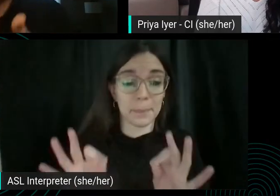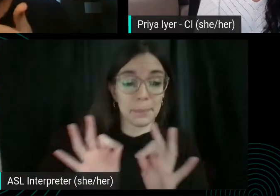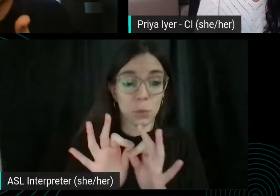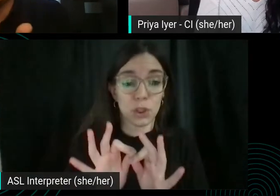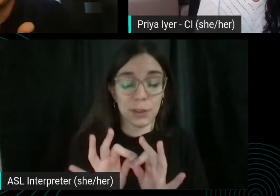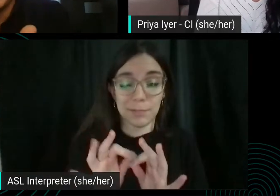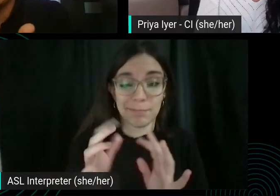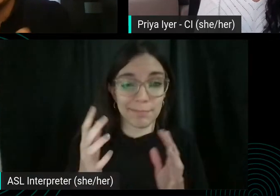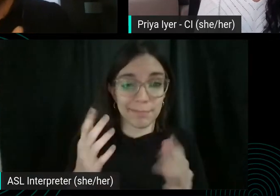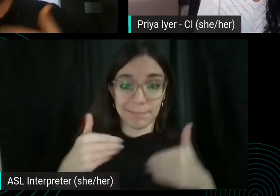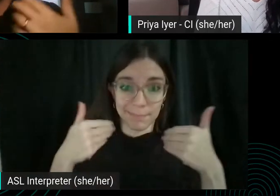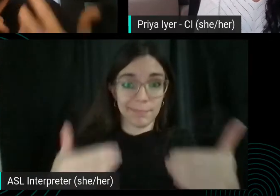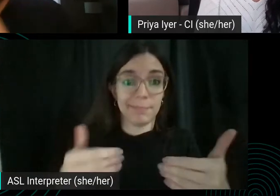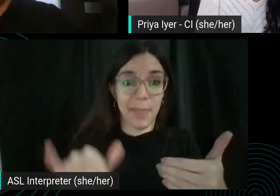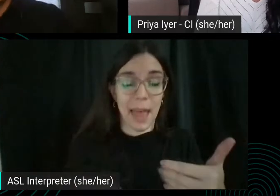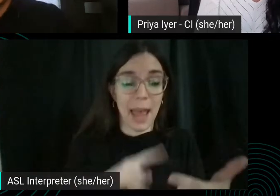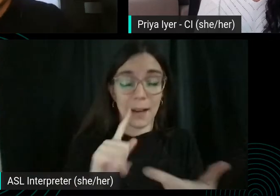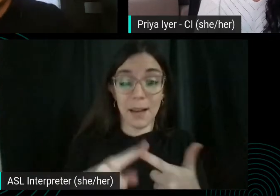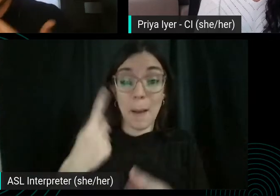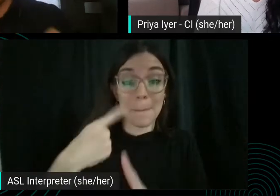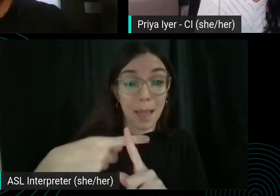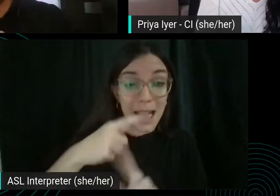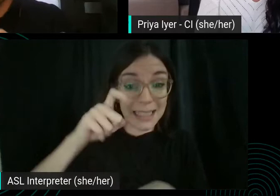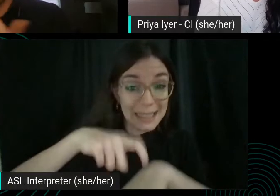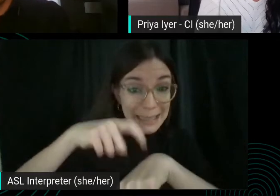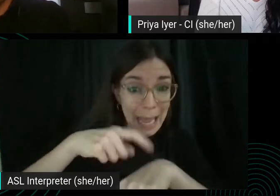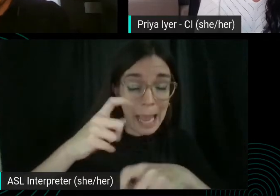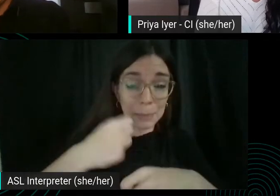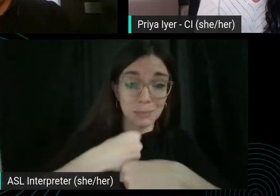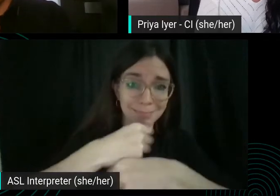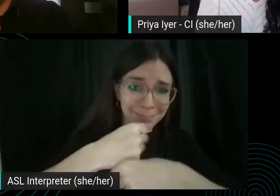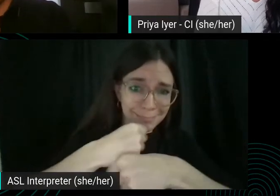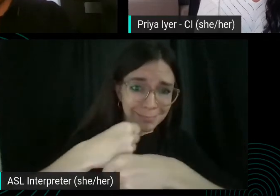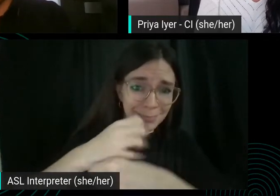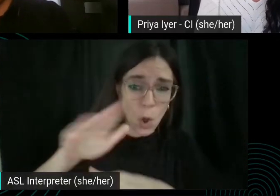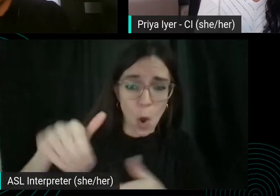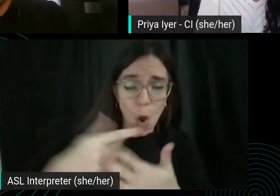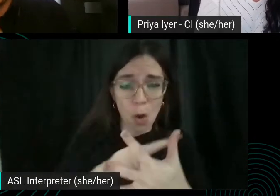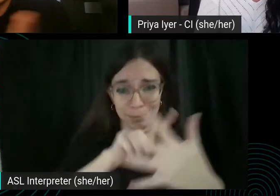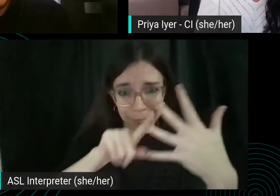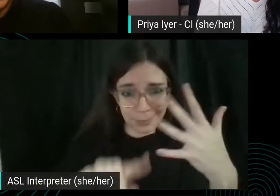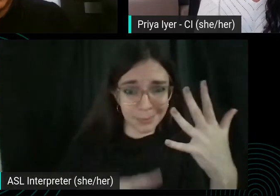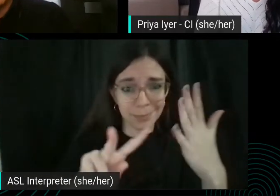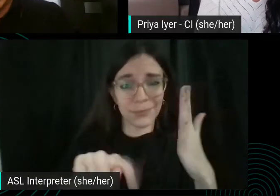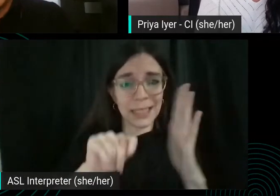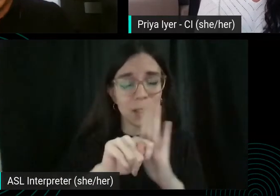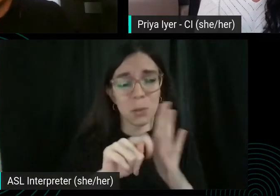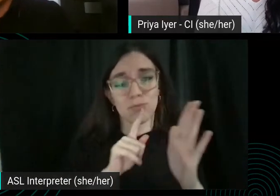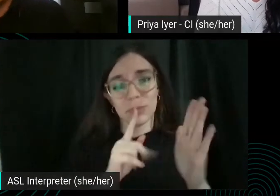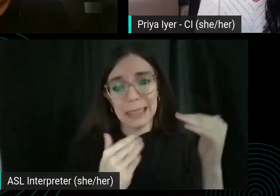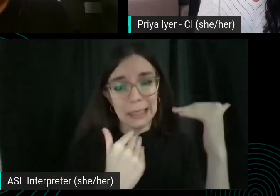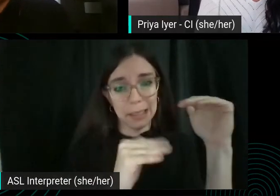like the time you have to create all those videos is is its limited, right? You have to be World.